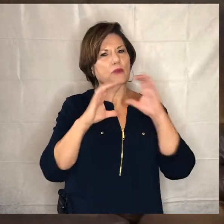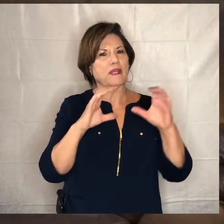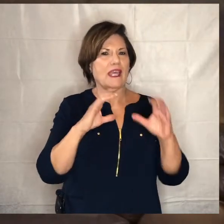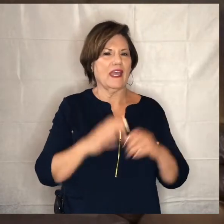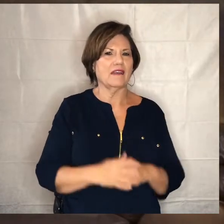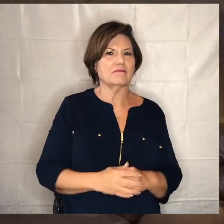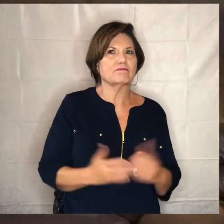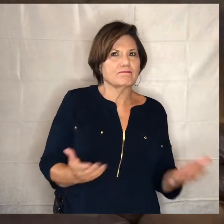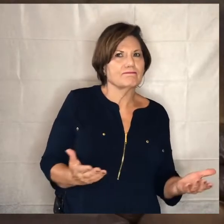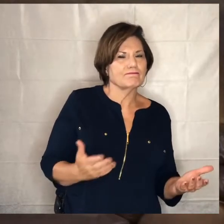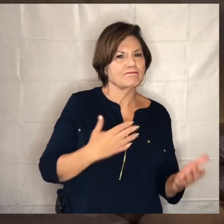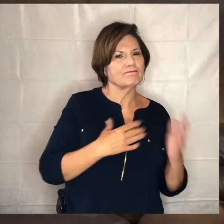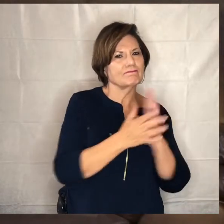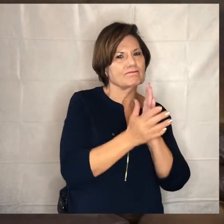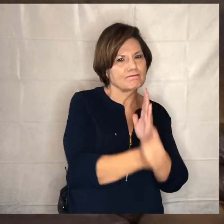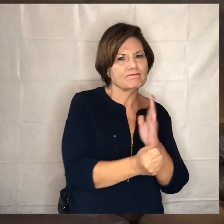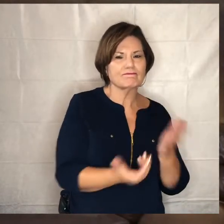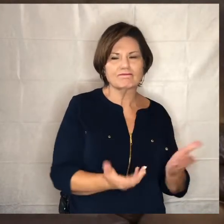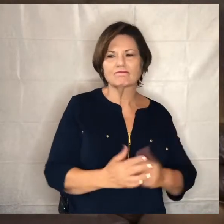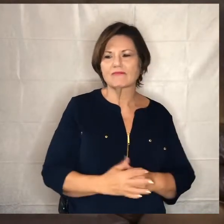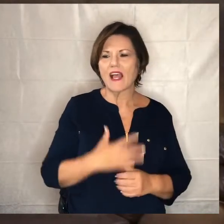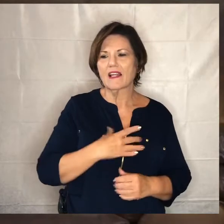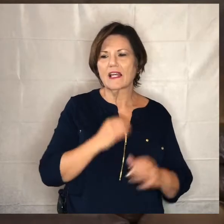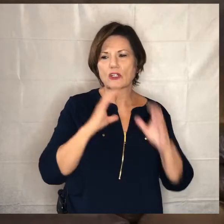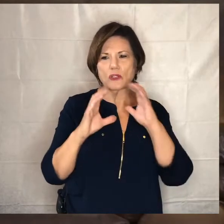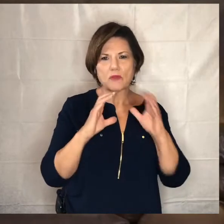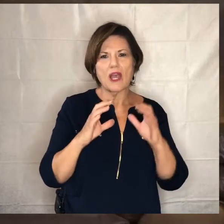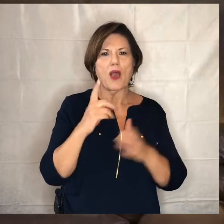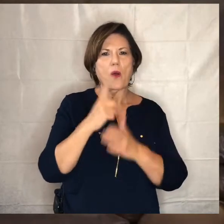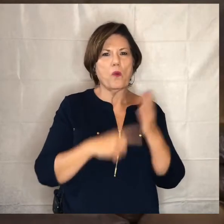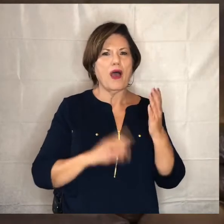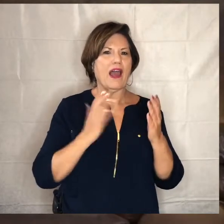and so i wanted to communicate um what our church is all about